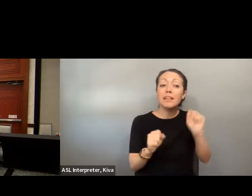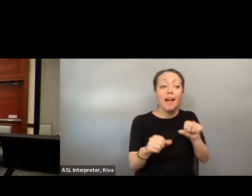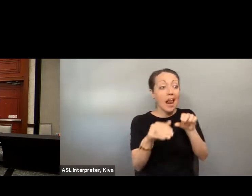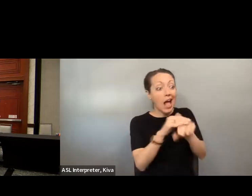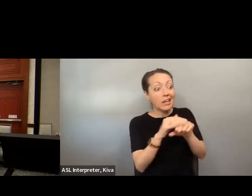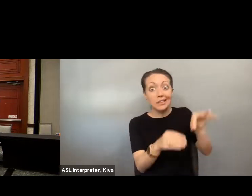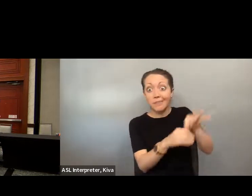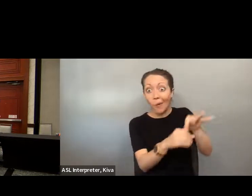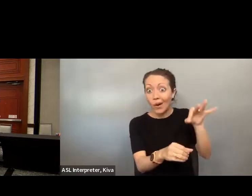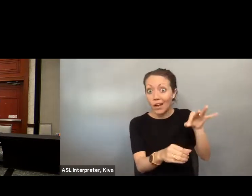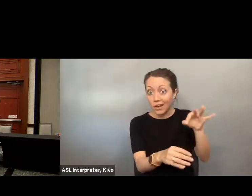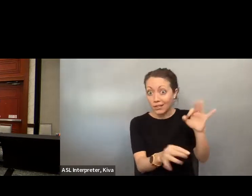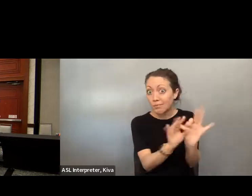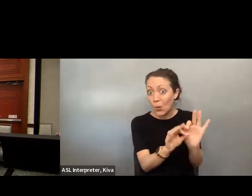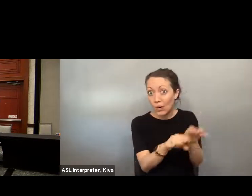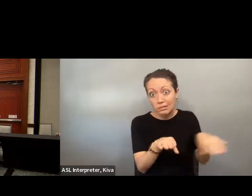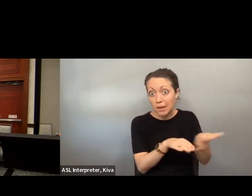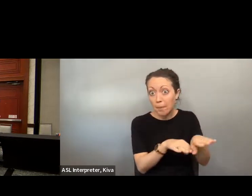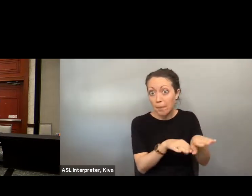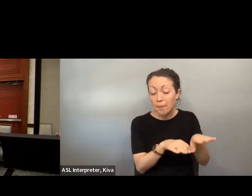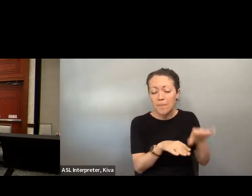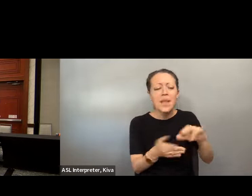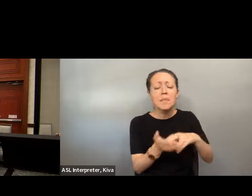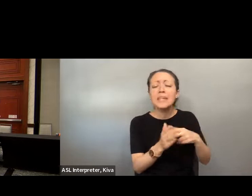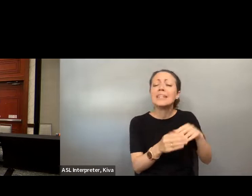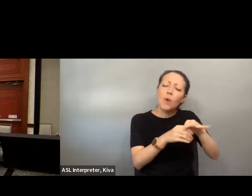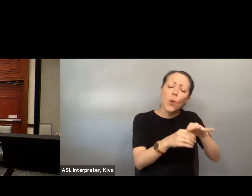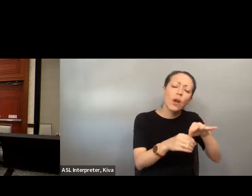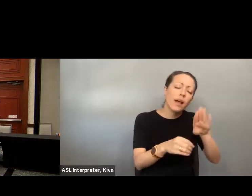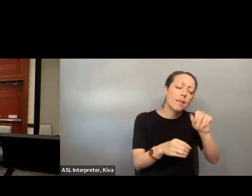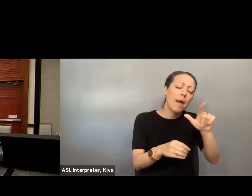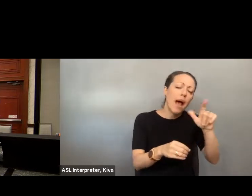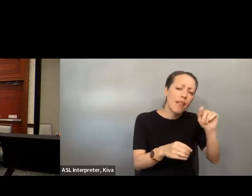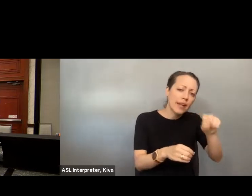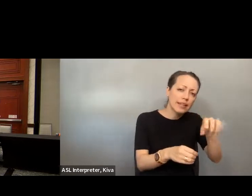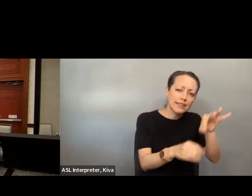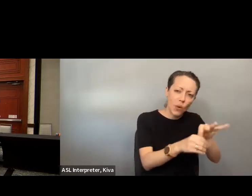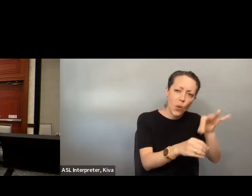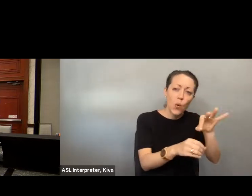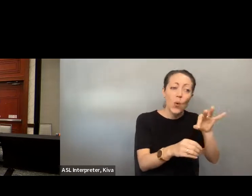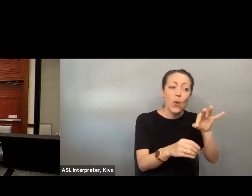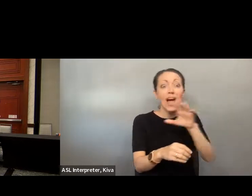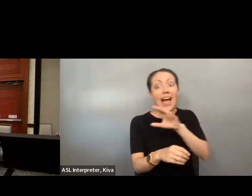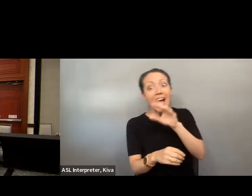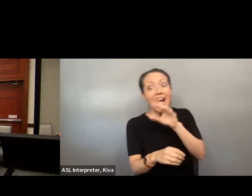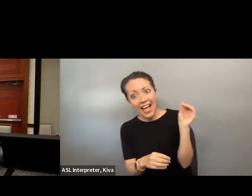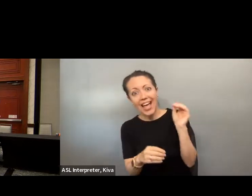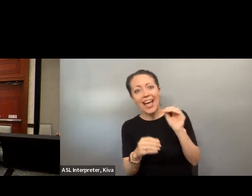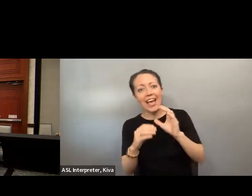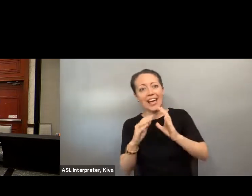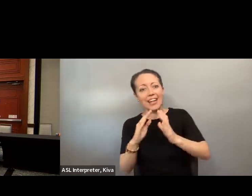people and for the people, inclusive political participation and civil engagement starts with ensuring that people with disabilities can access the essential element of democratic process process. If our government is ever to achieve the goal of being of the people by the people, and for the people, inclusive political participation, and saving engagement stars with ensuring that people with disabilities can access to ballot okay and that includes not just voting but also as we